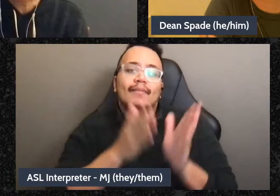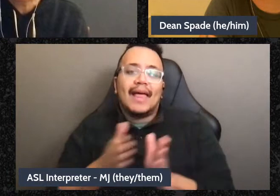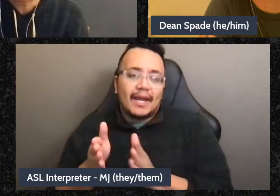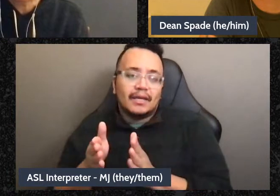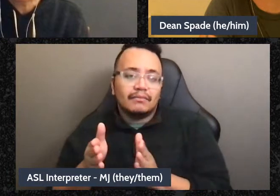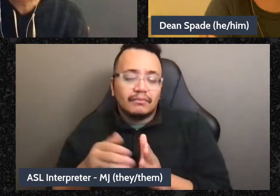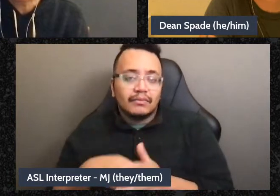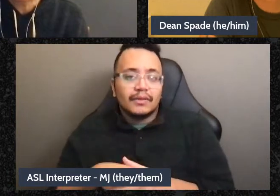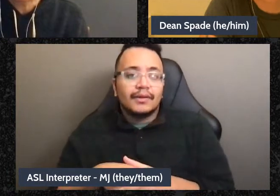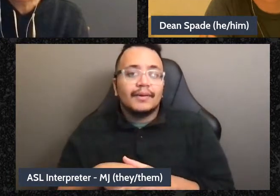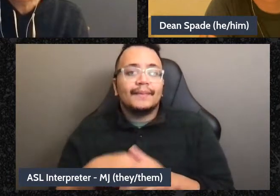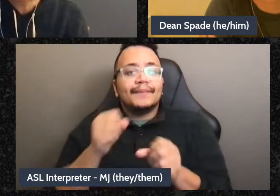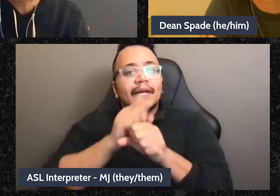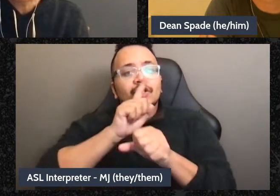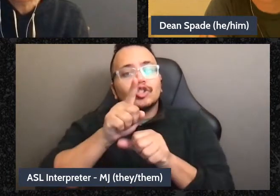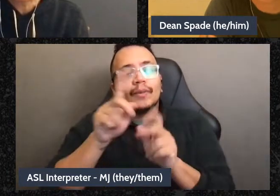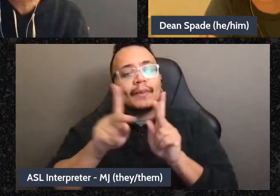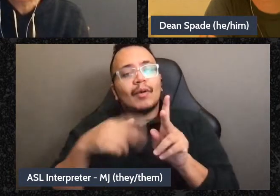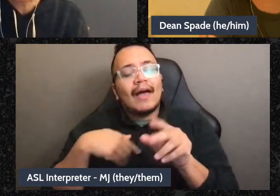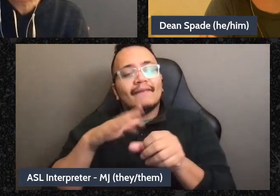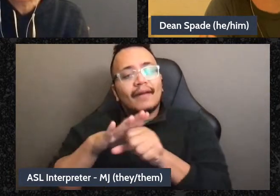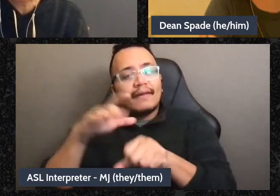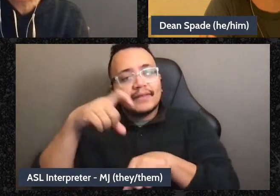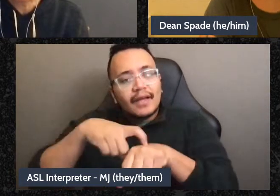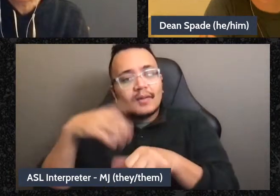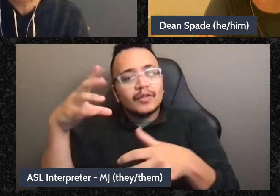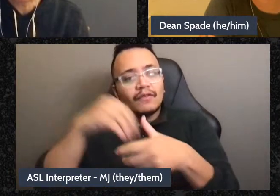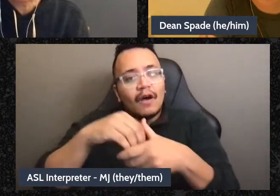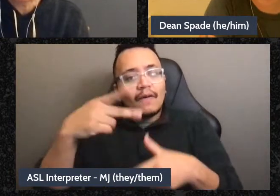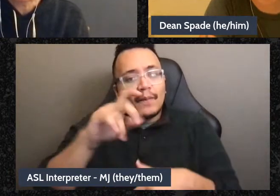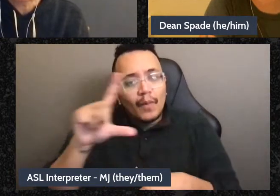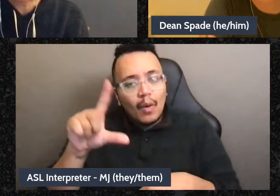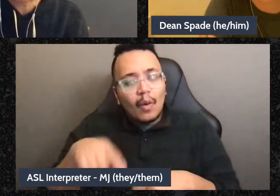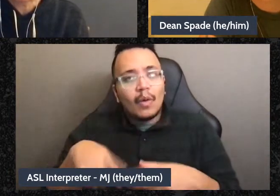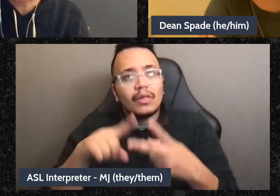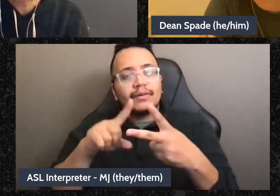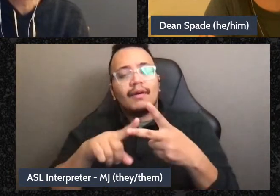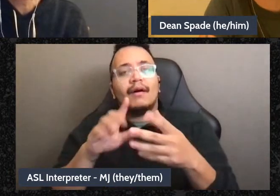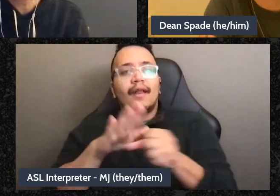sure people have time to participate in pollsm or show up to meetingsm making sure people are